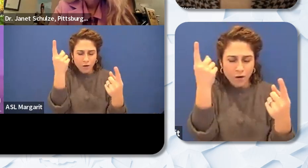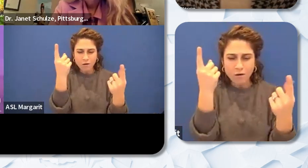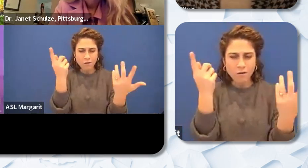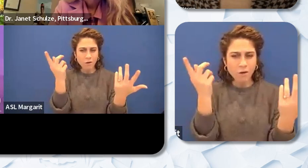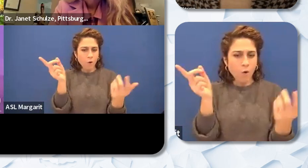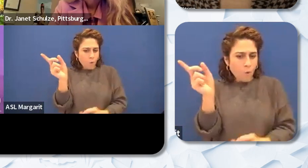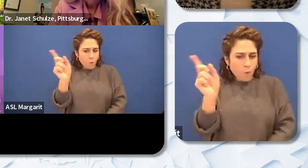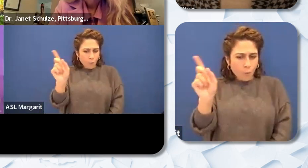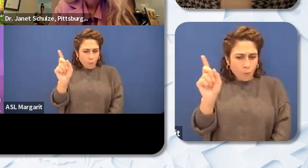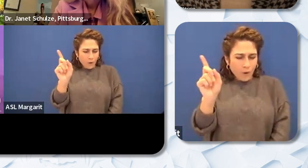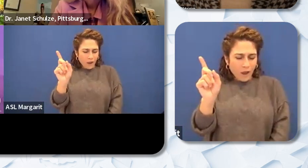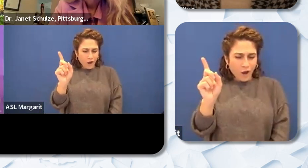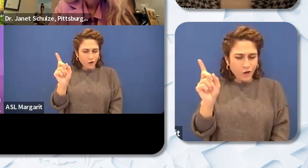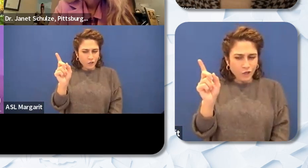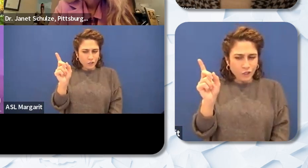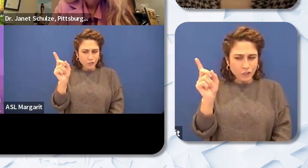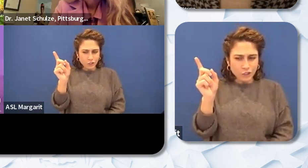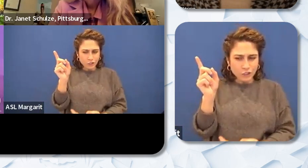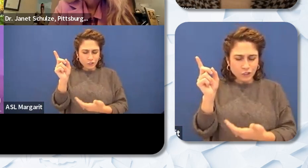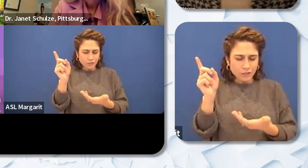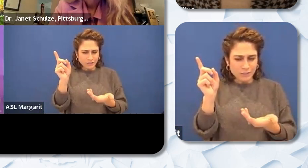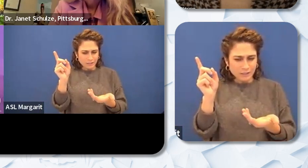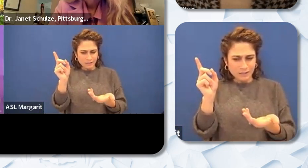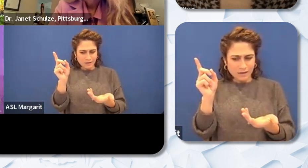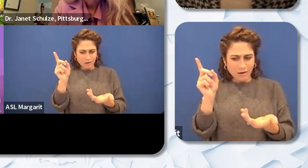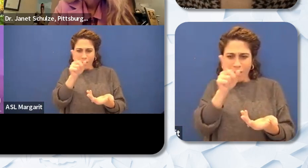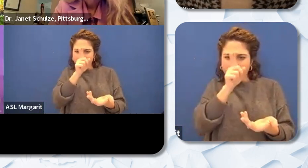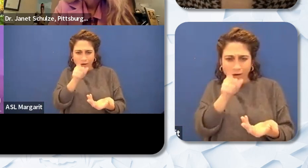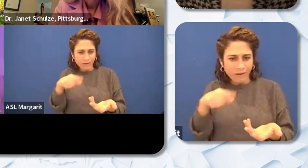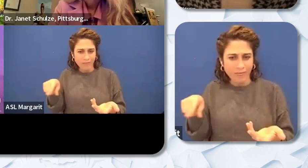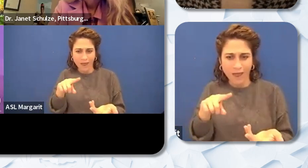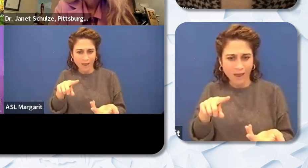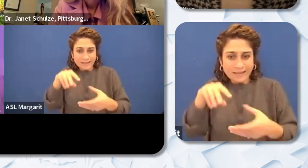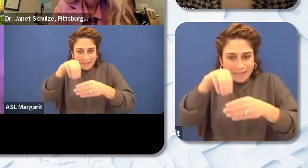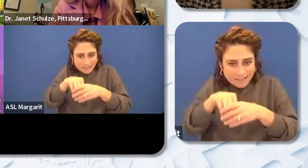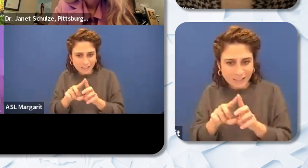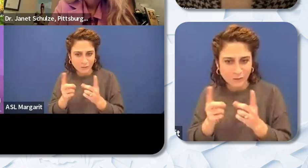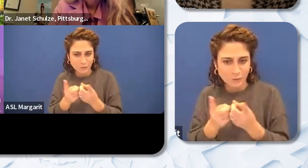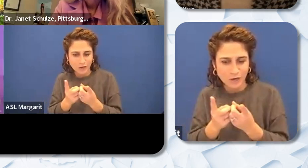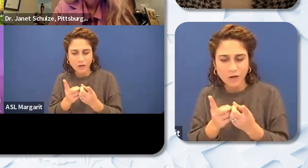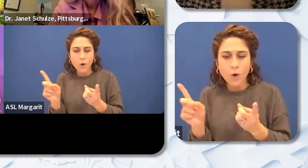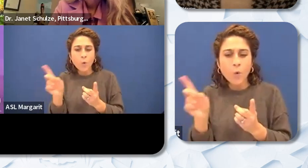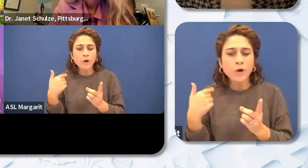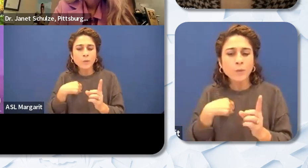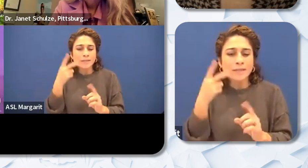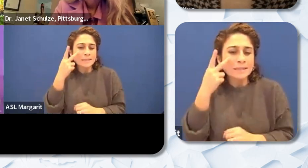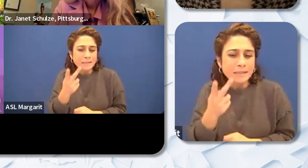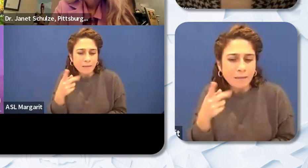educators in our districts? Where are they seen? Where are they heard? Where are they